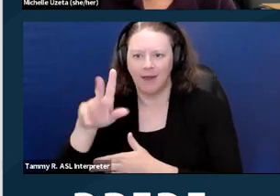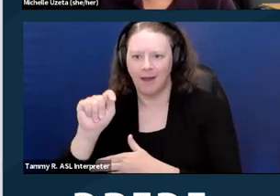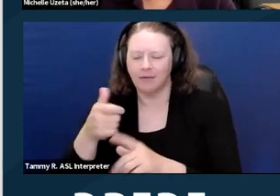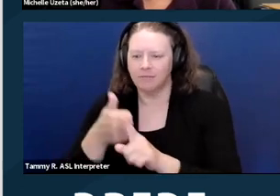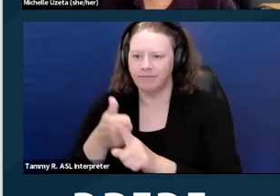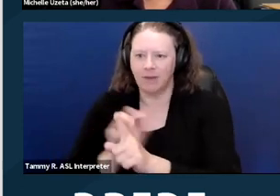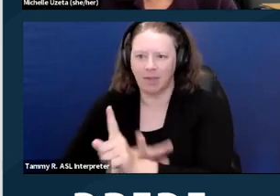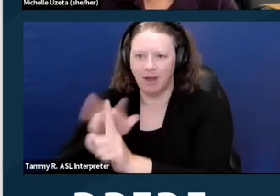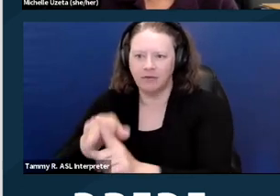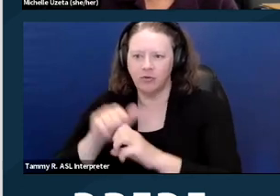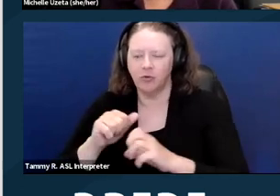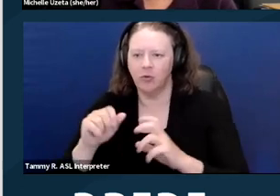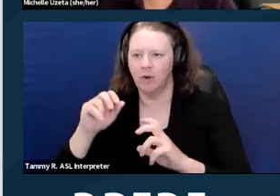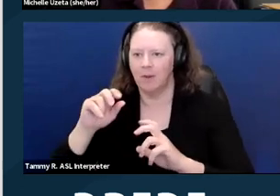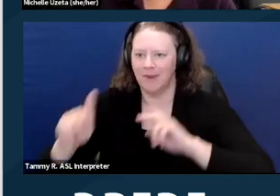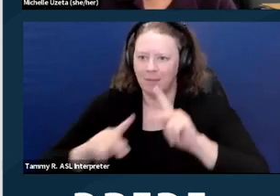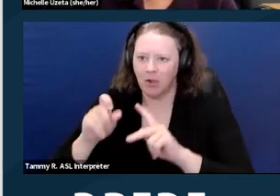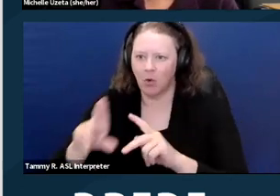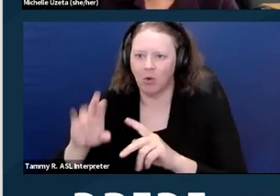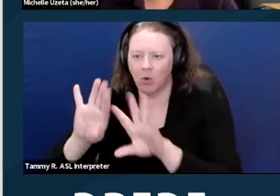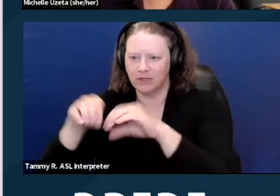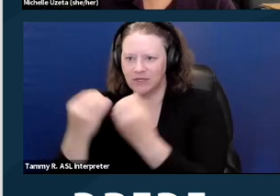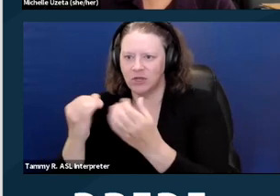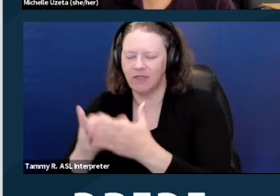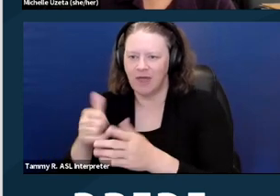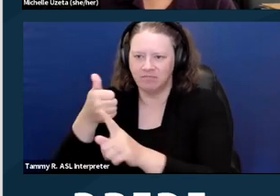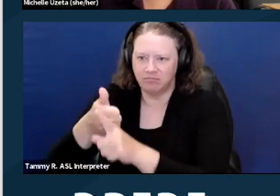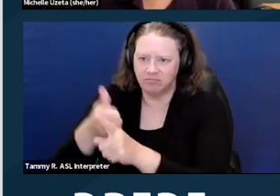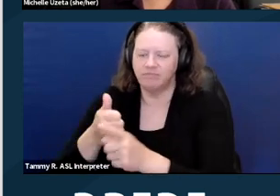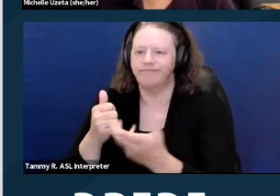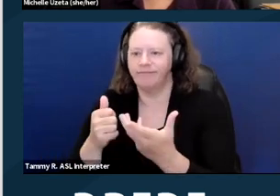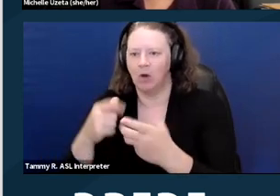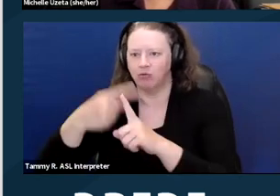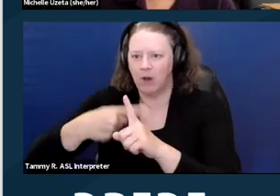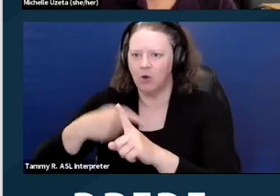that are in the business of renting or selling housing. That applies to business entities.